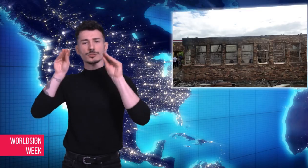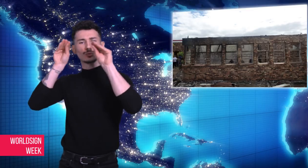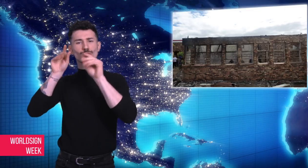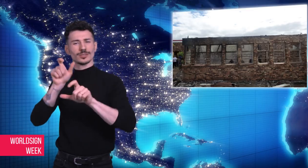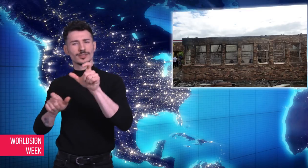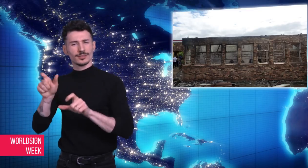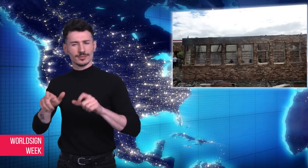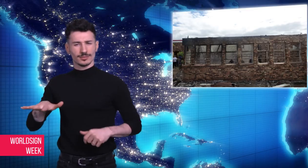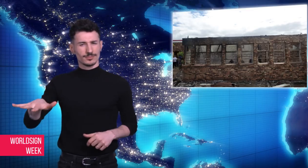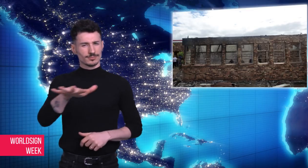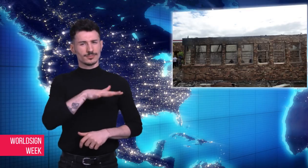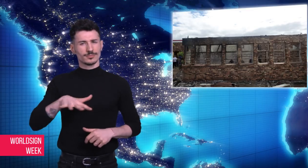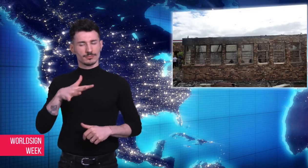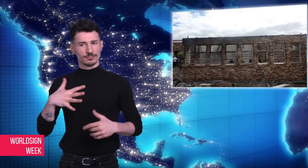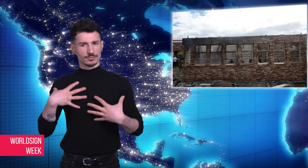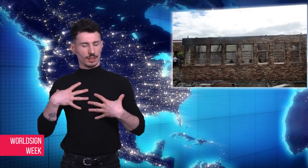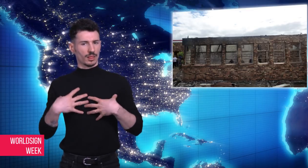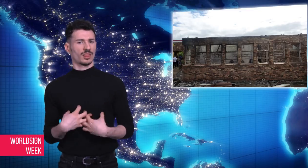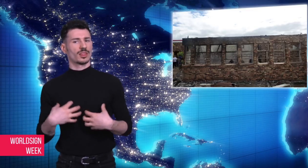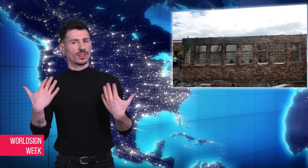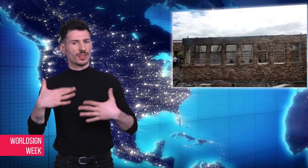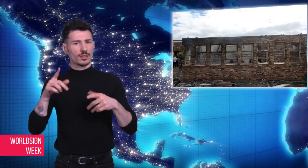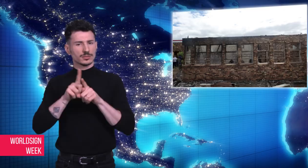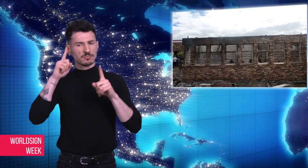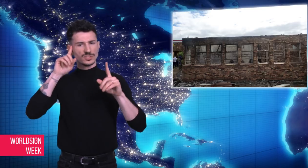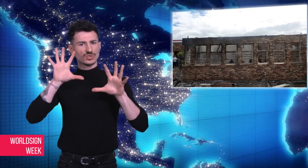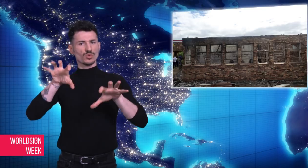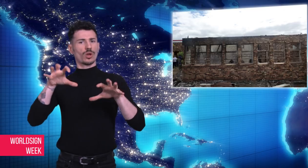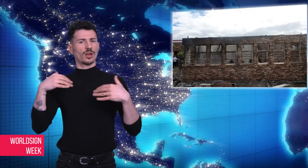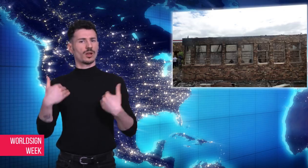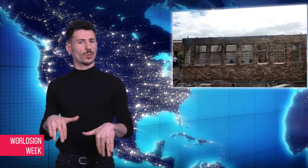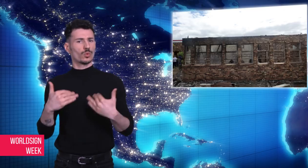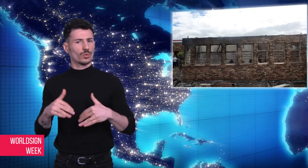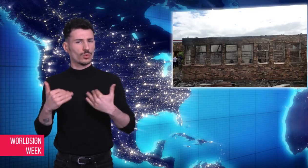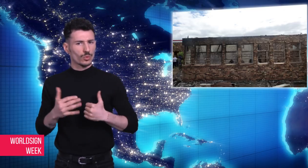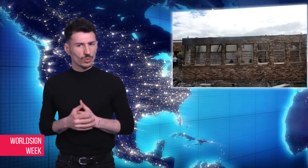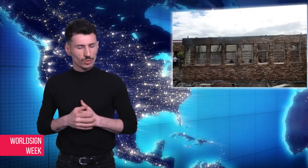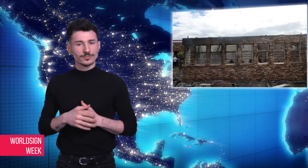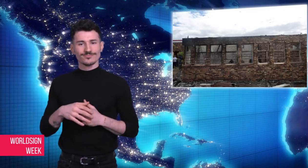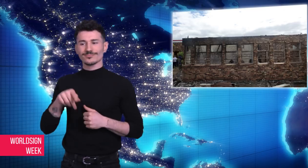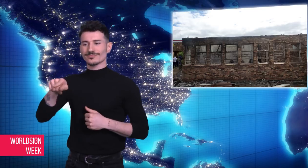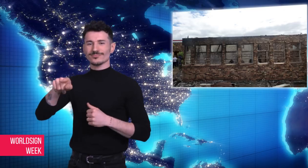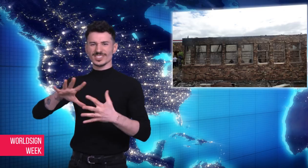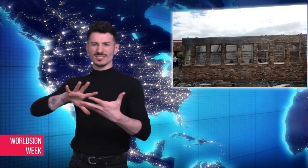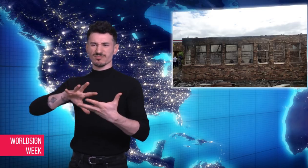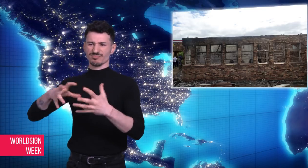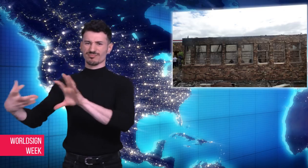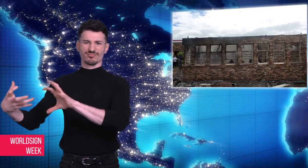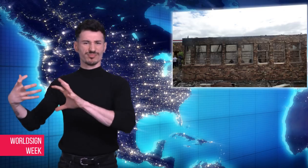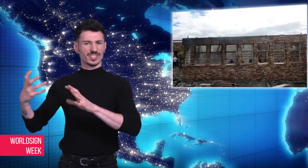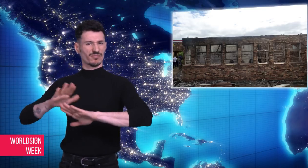shocked and hurt. The damages total to R15 million.